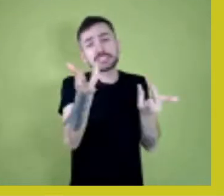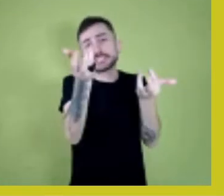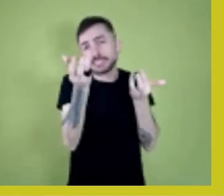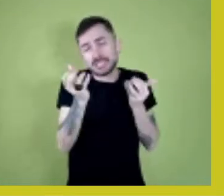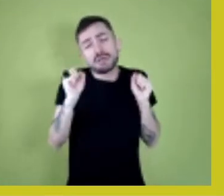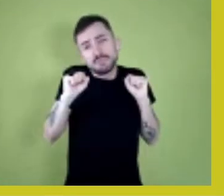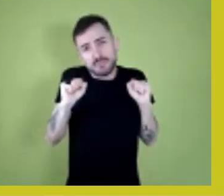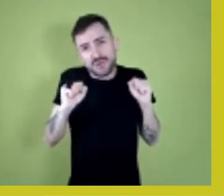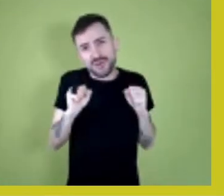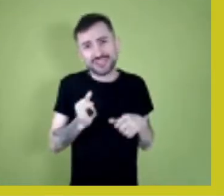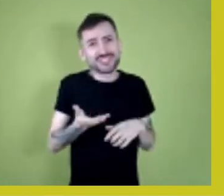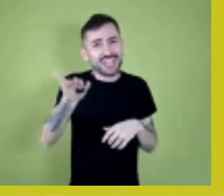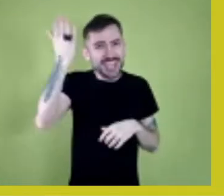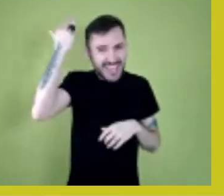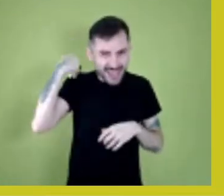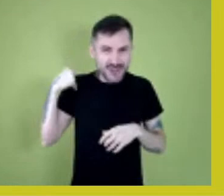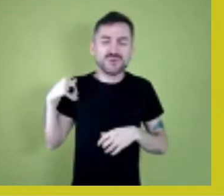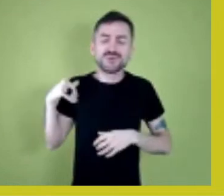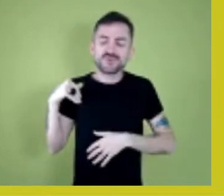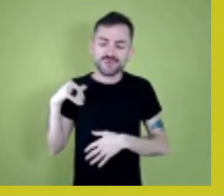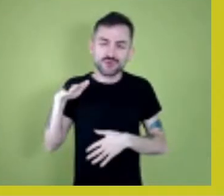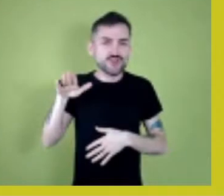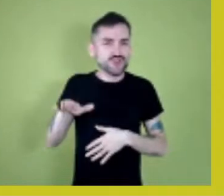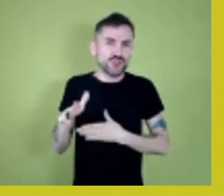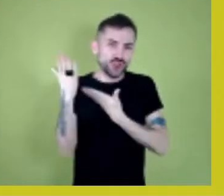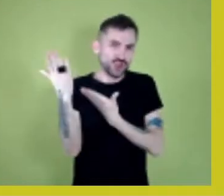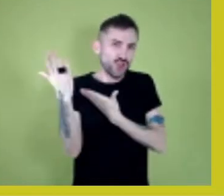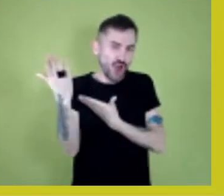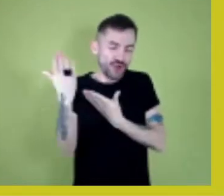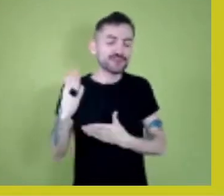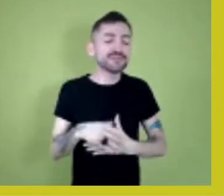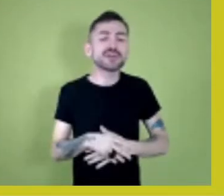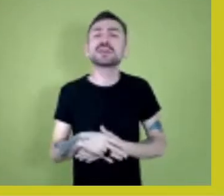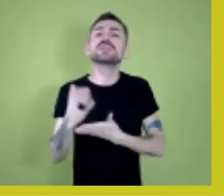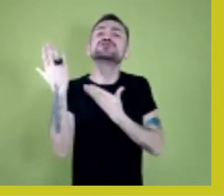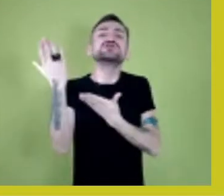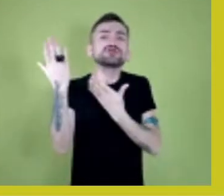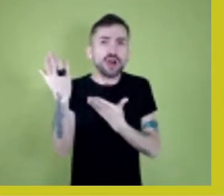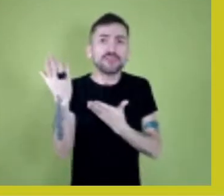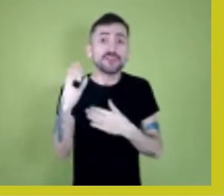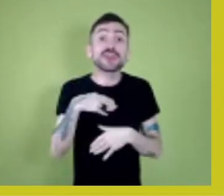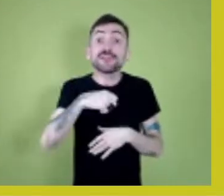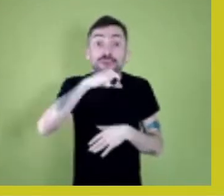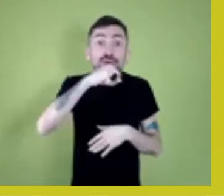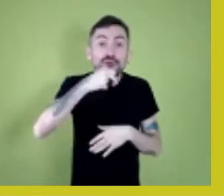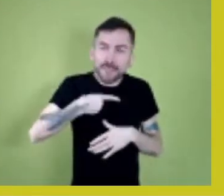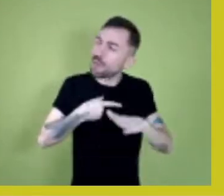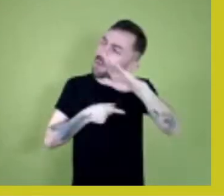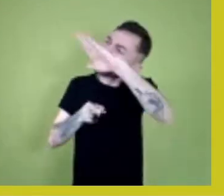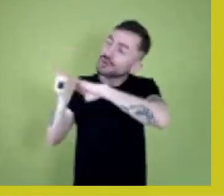When I was younger, I’d ask my grandmother... Because she’d say...